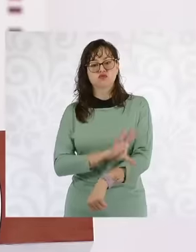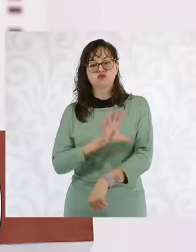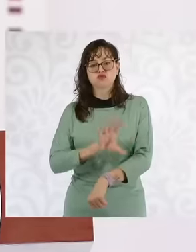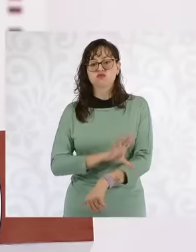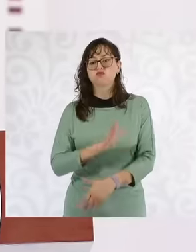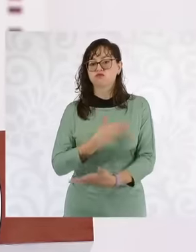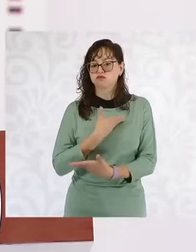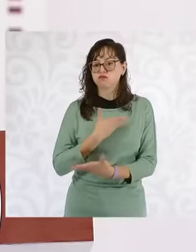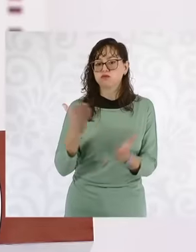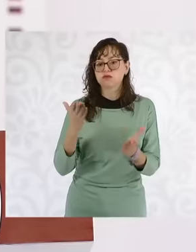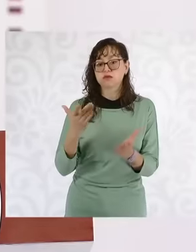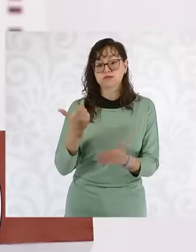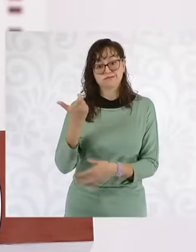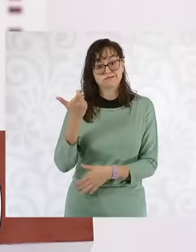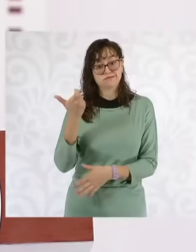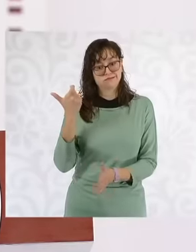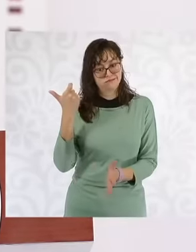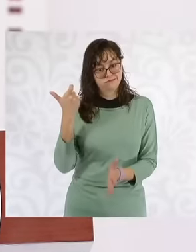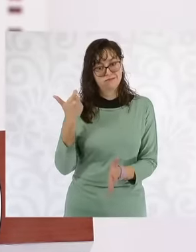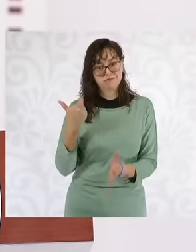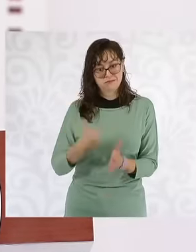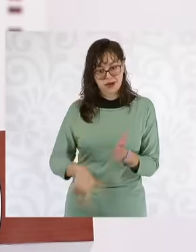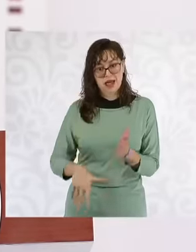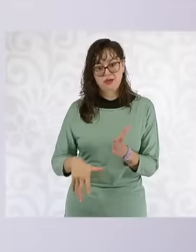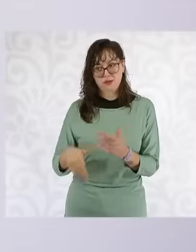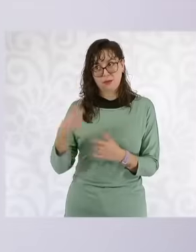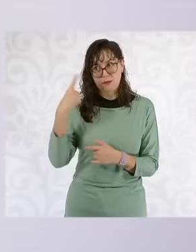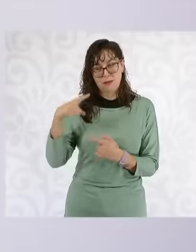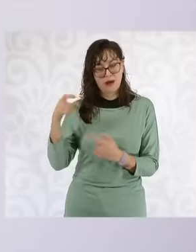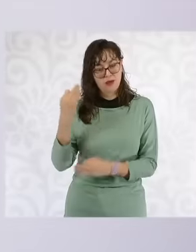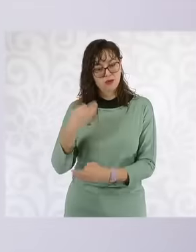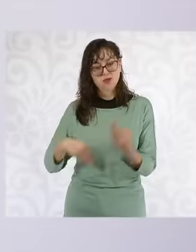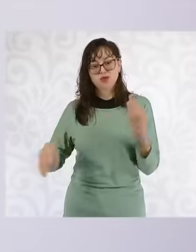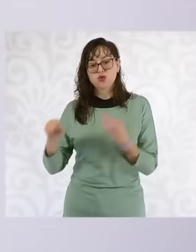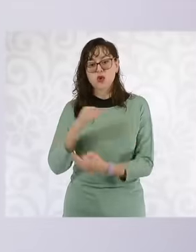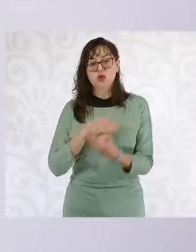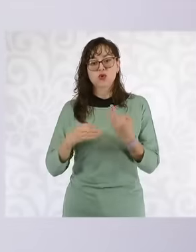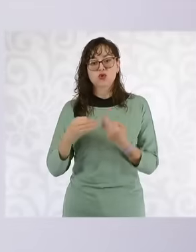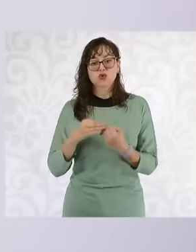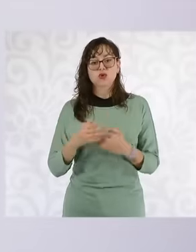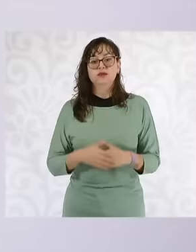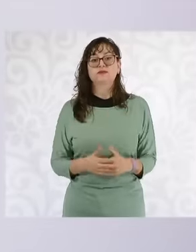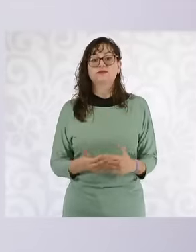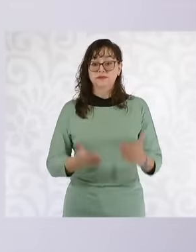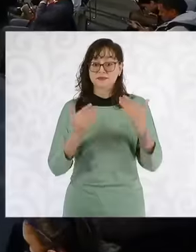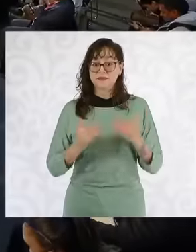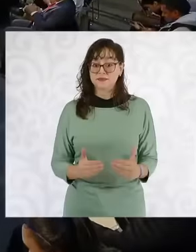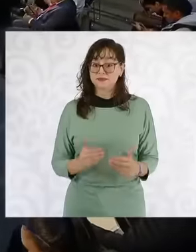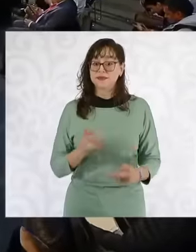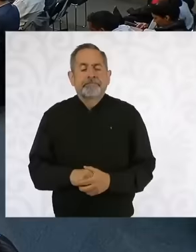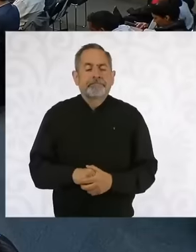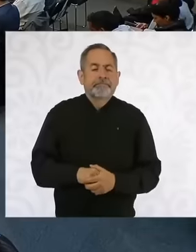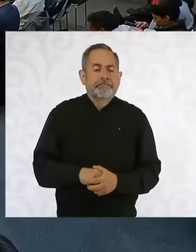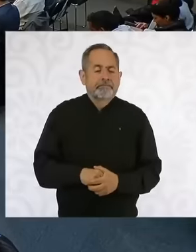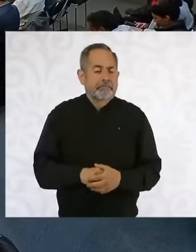affordable prices for everyone Well now we move on to the questions taking advantage of